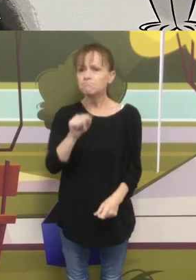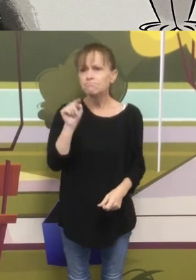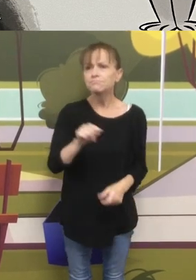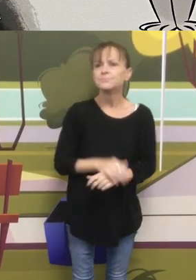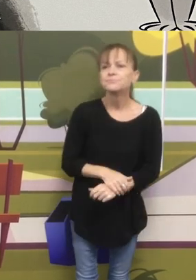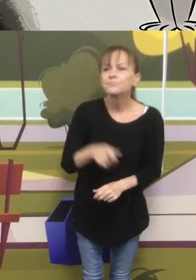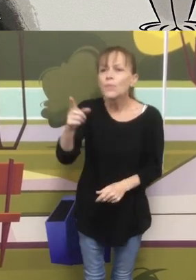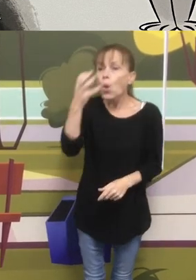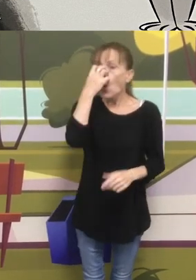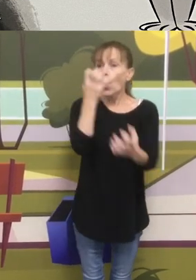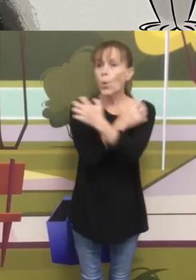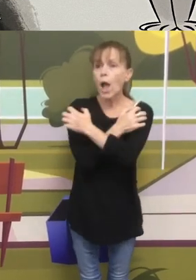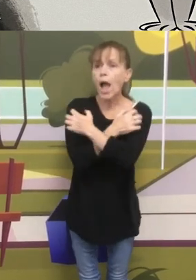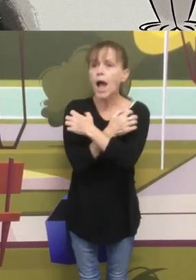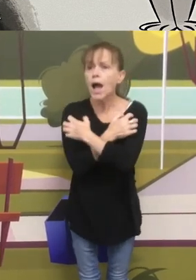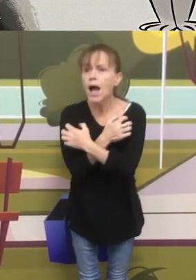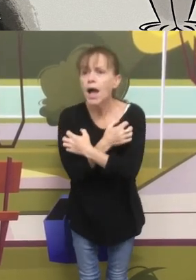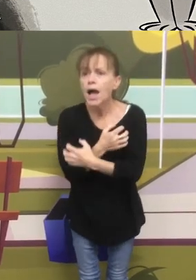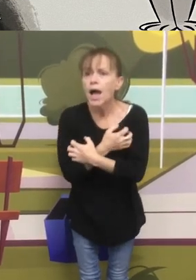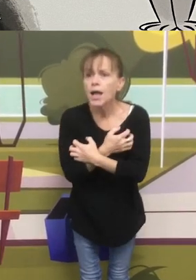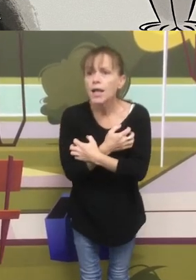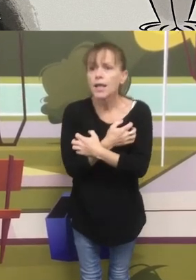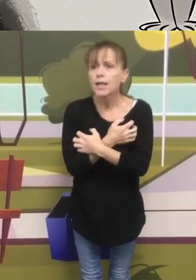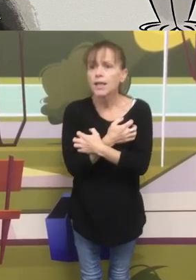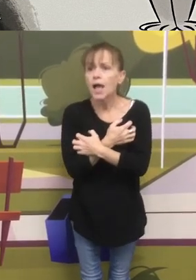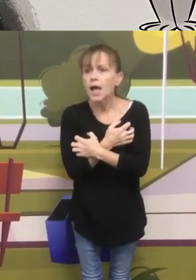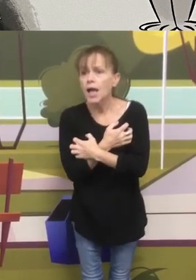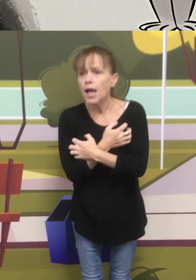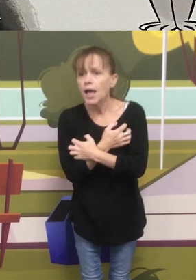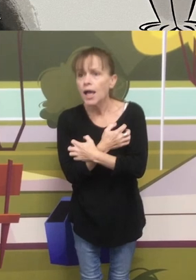They are nocturnal, this means that they are more active at night.